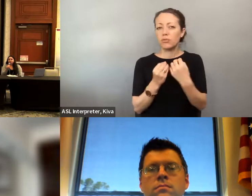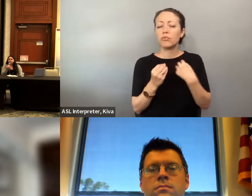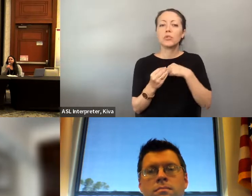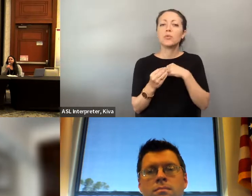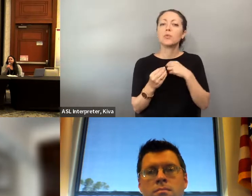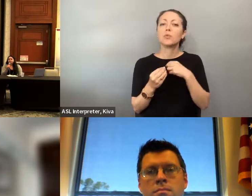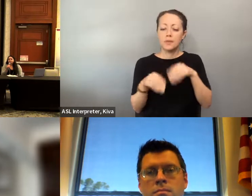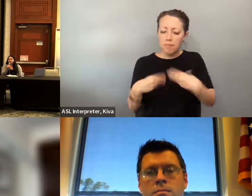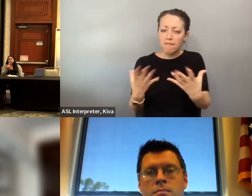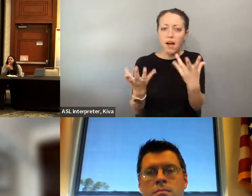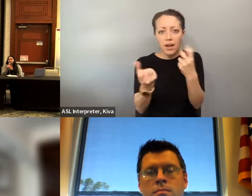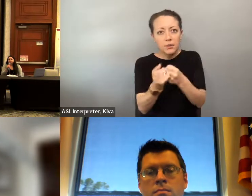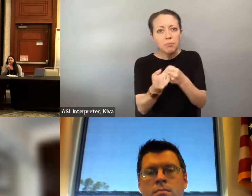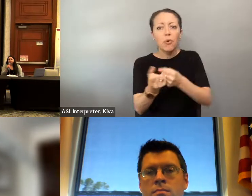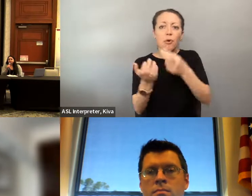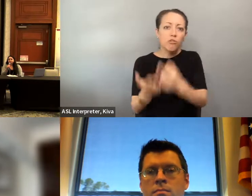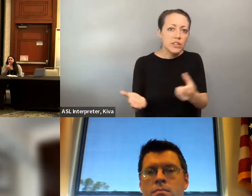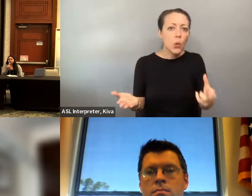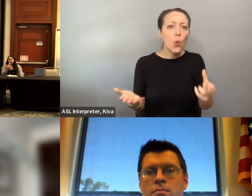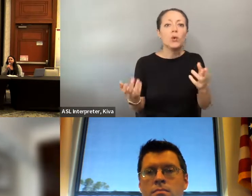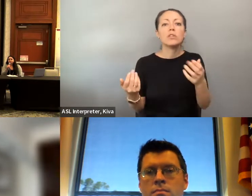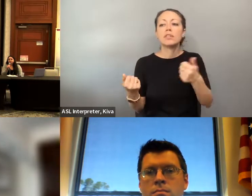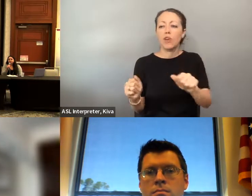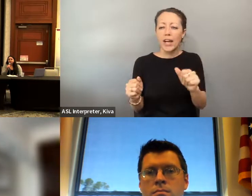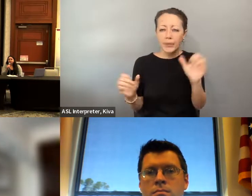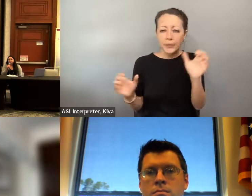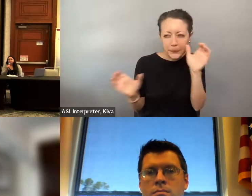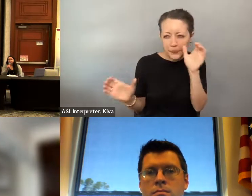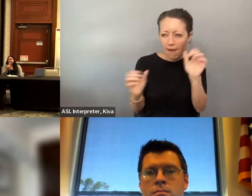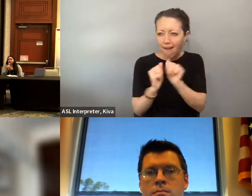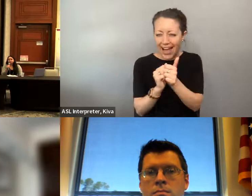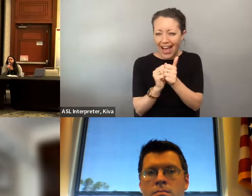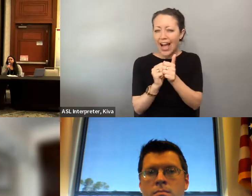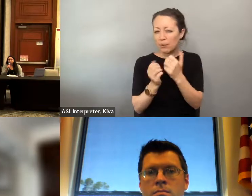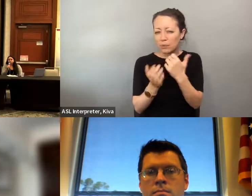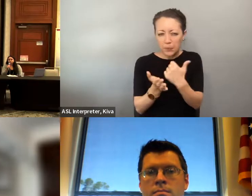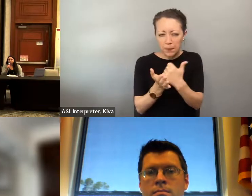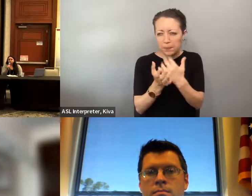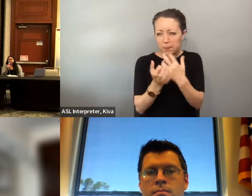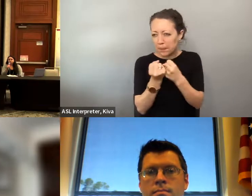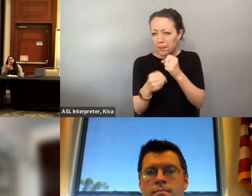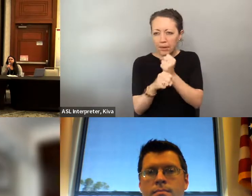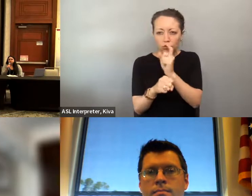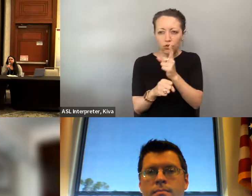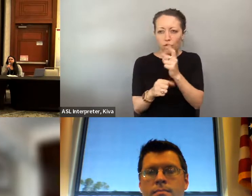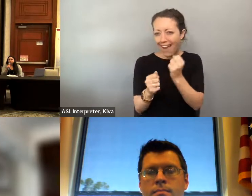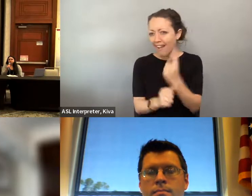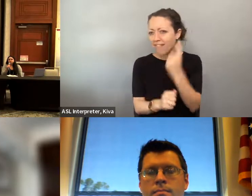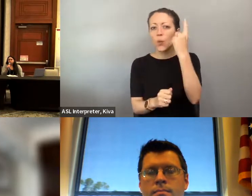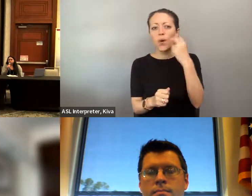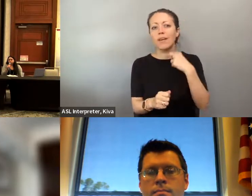to uplift these voices and our leadership and our voices, we 're able to amplify learning more